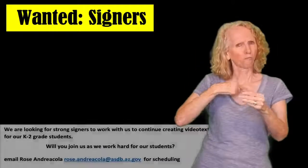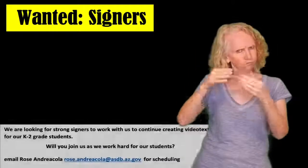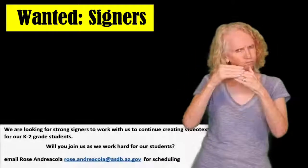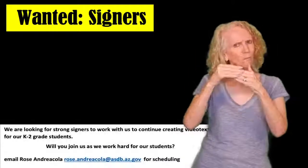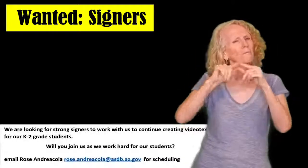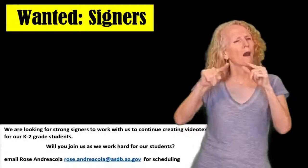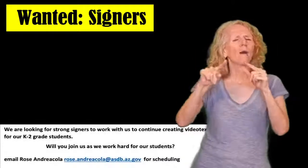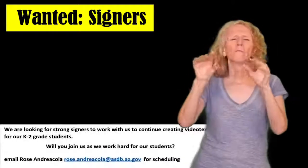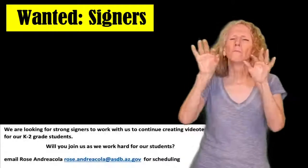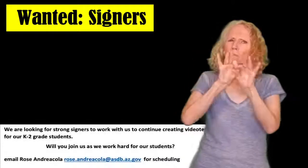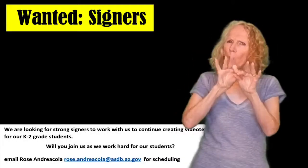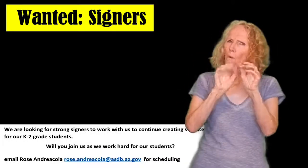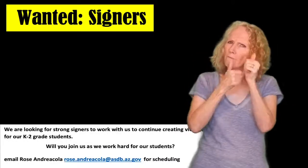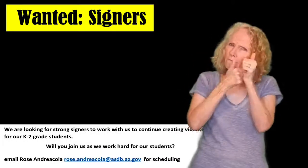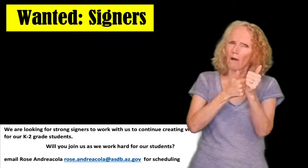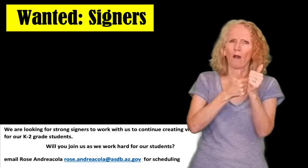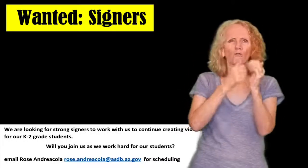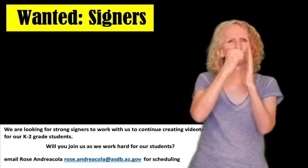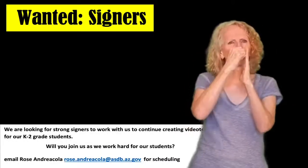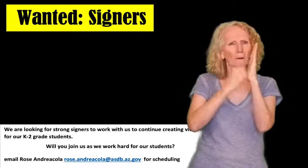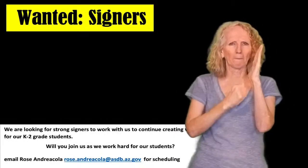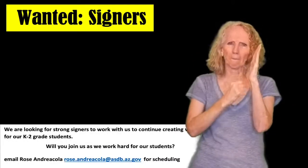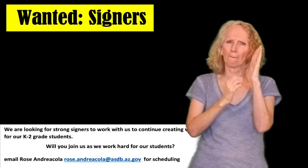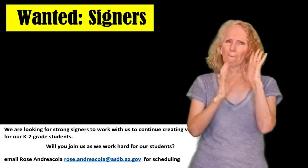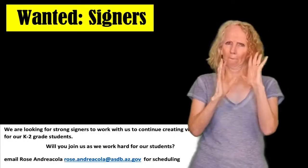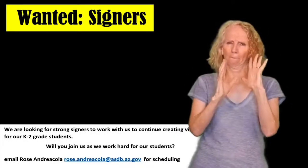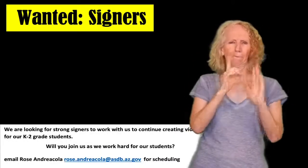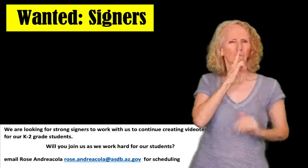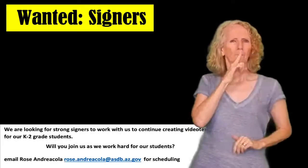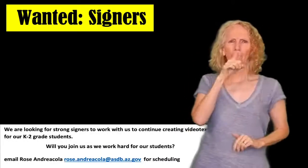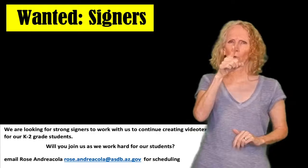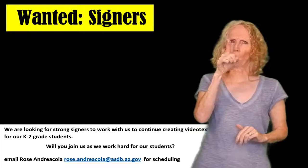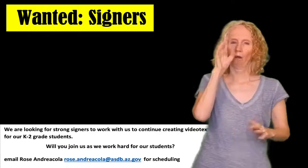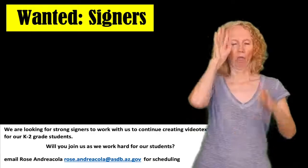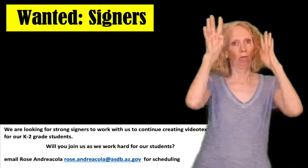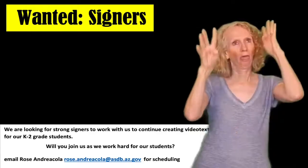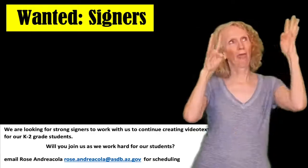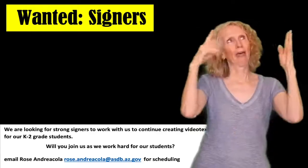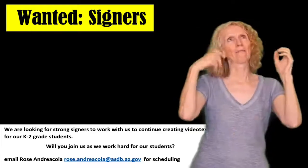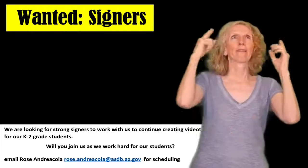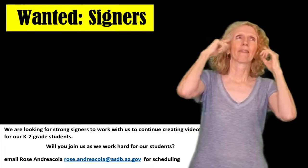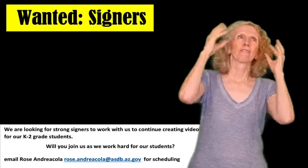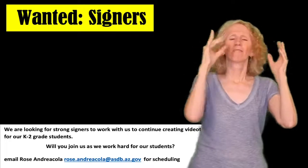we are flexible with what we are going to have you sign but it's important to stay to the script